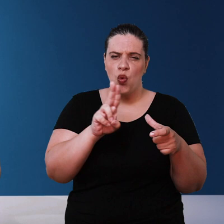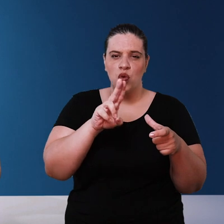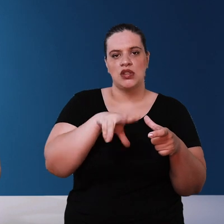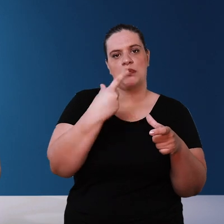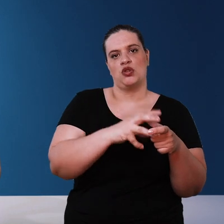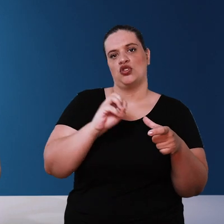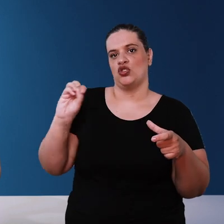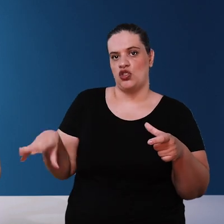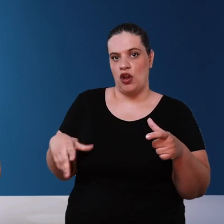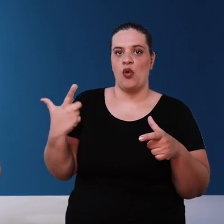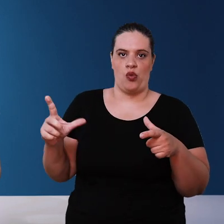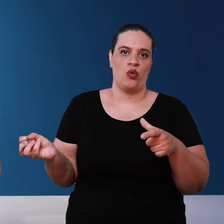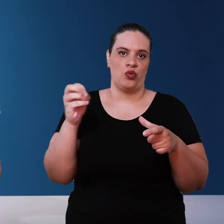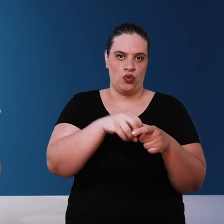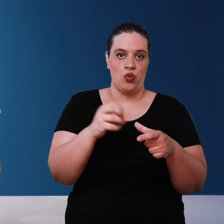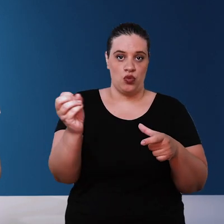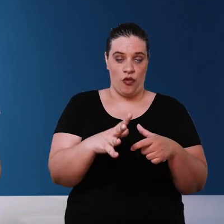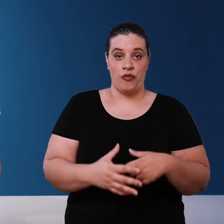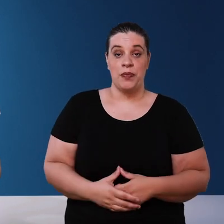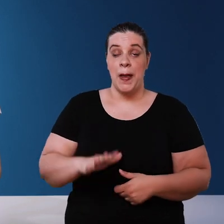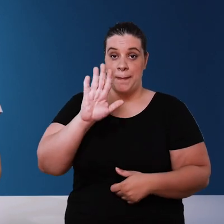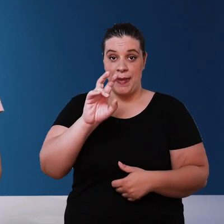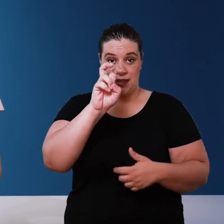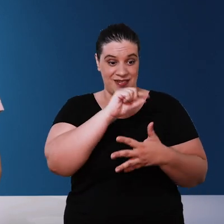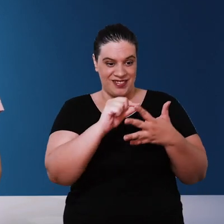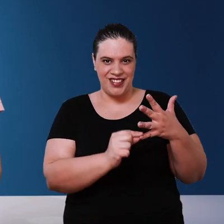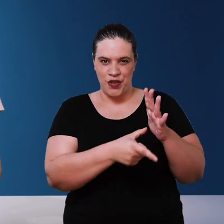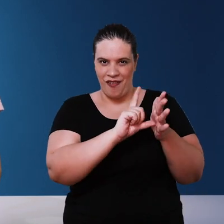but if you have adopted those five initial steps your water will have a